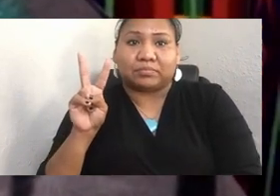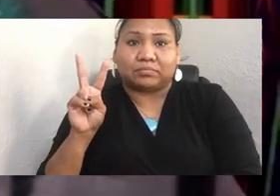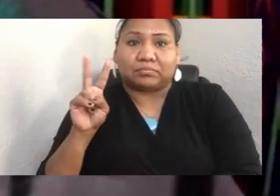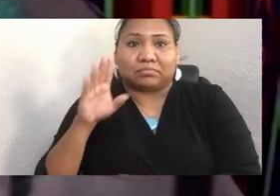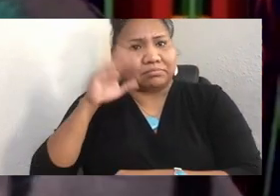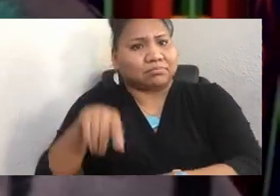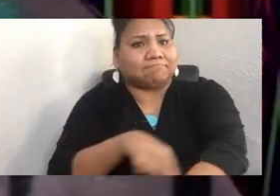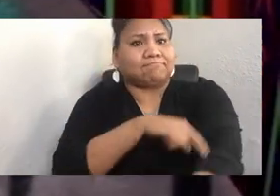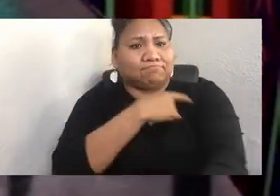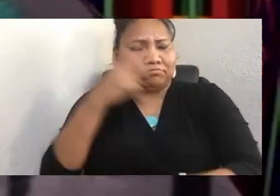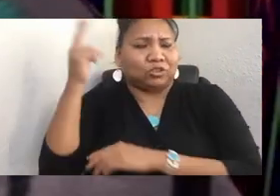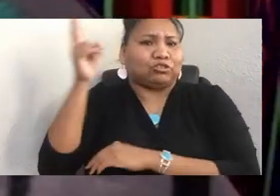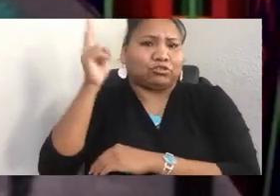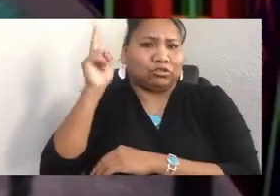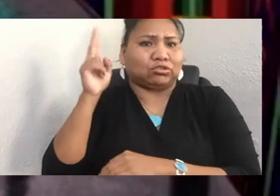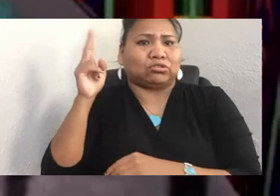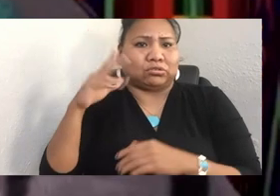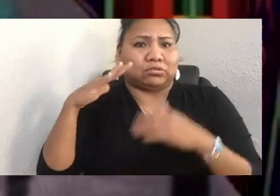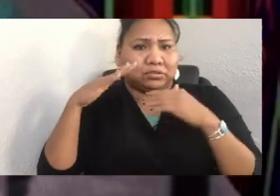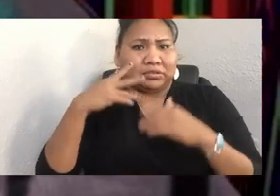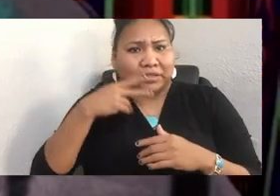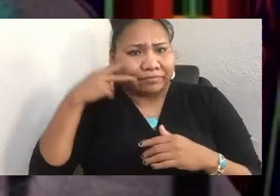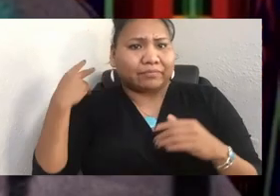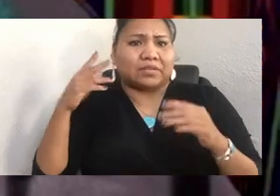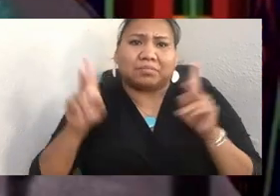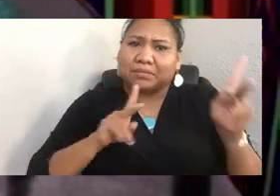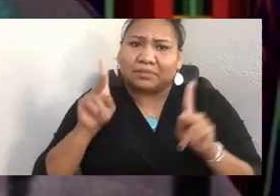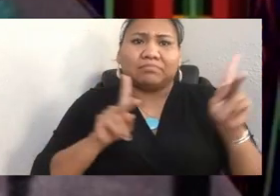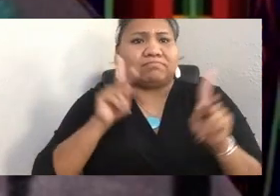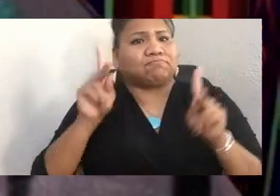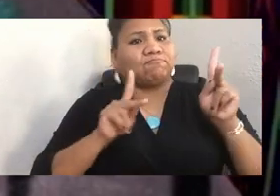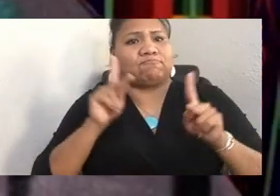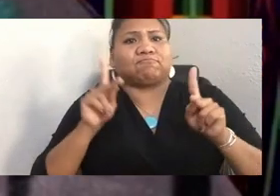together to kind of correct history and look at history